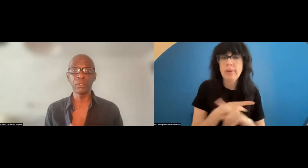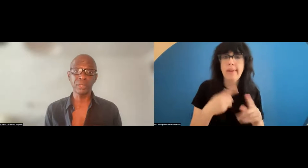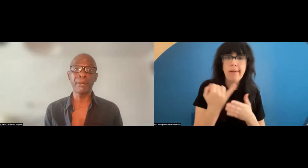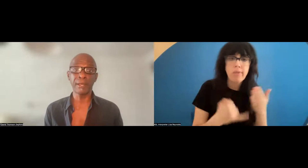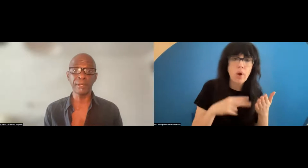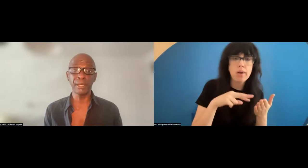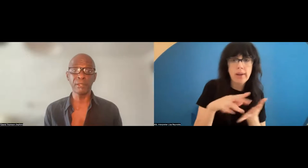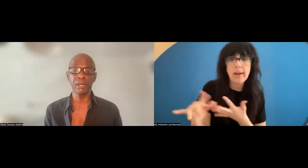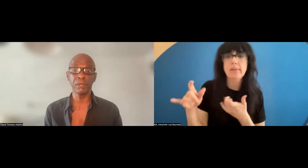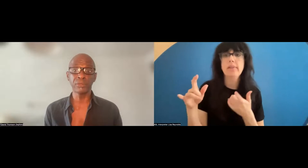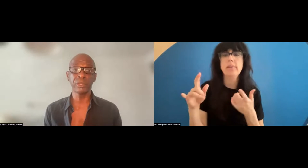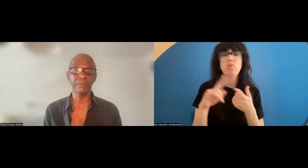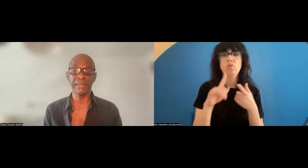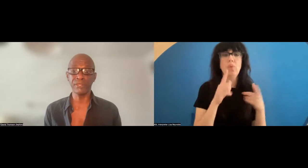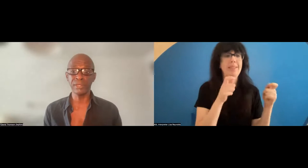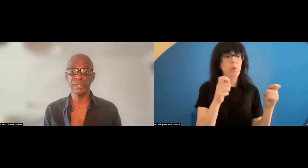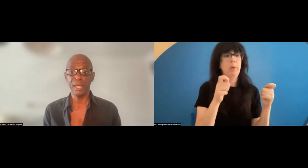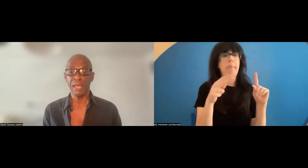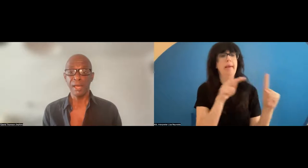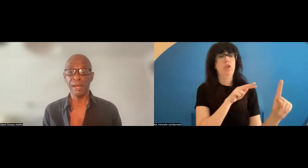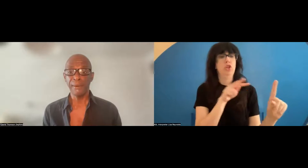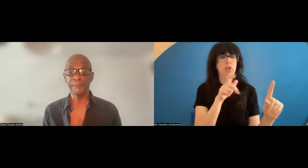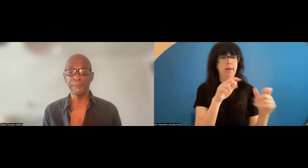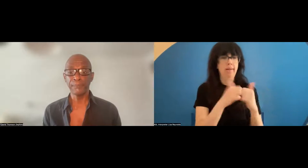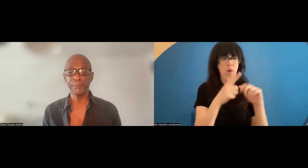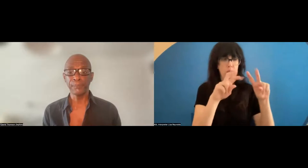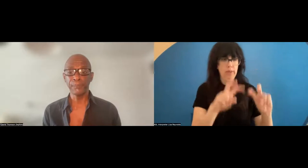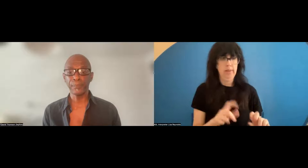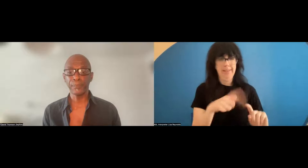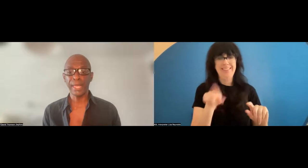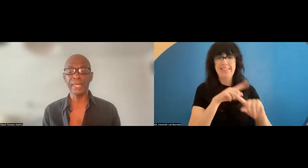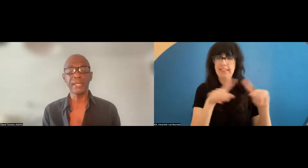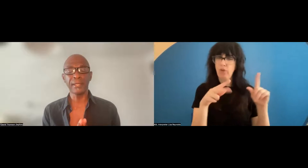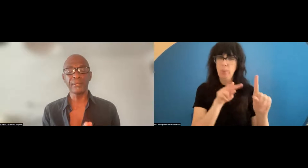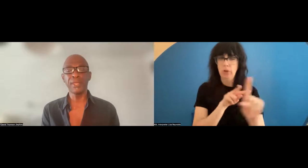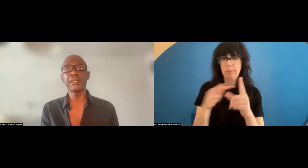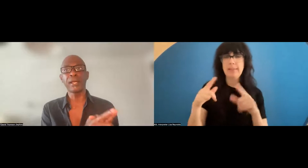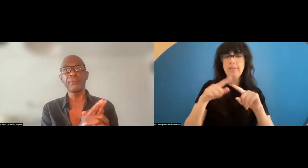and looked upon in alternative fashions